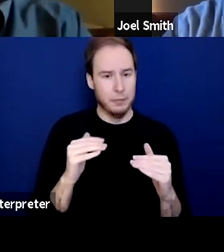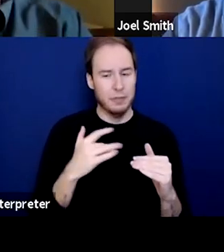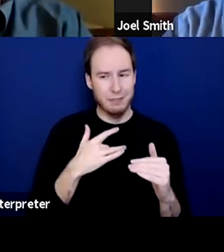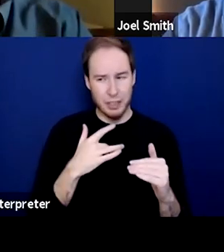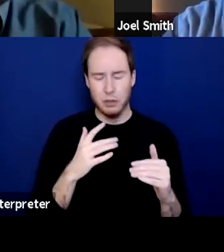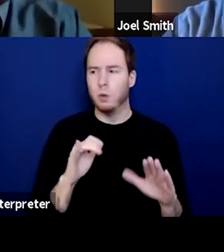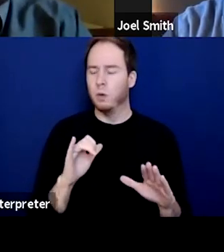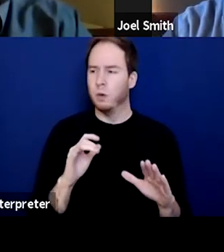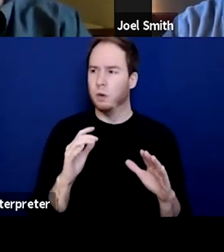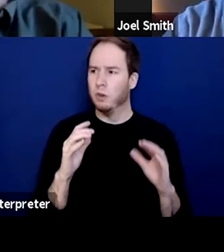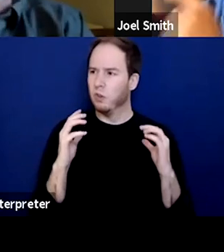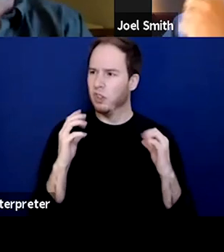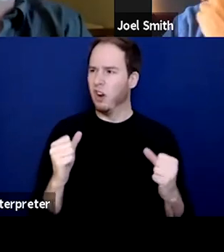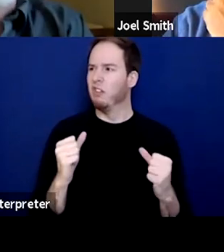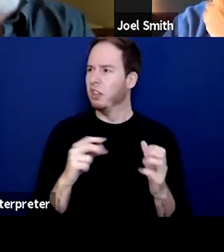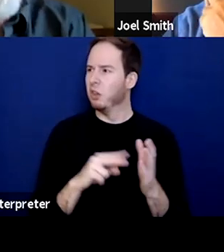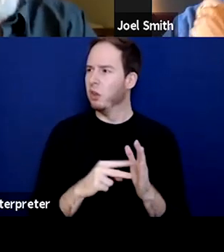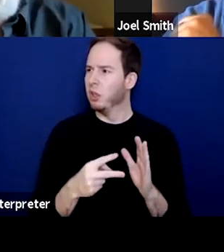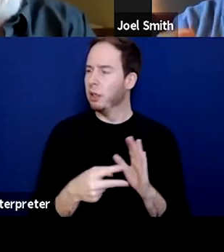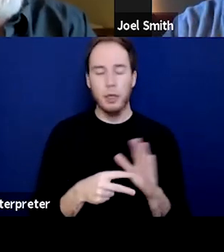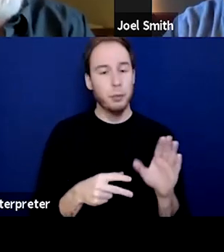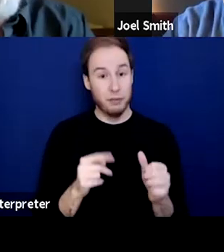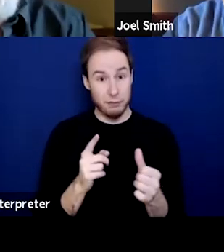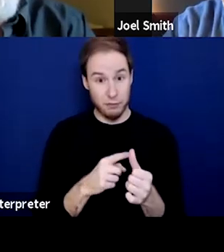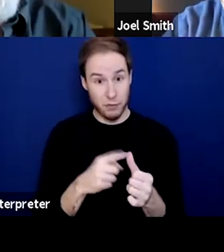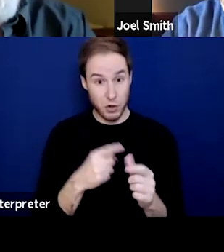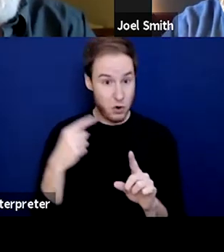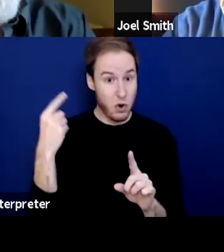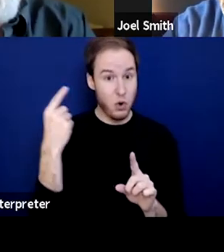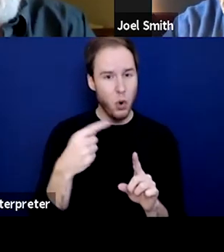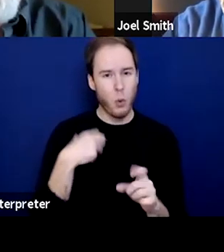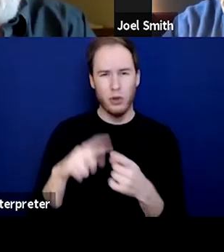but the goal for me was to get away from being sick.